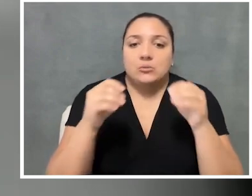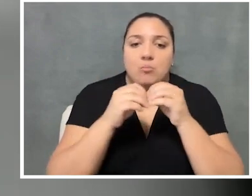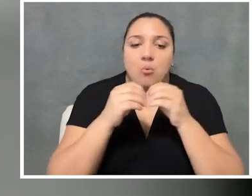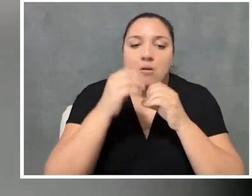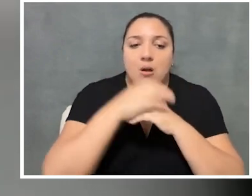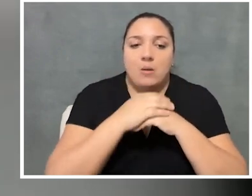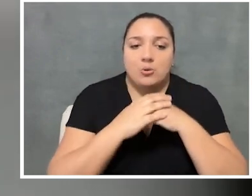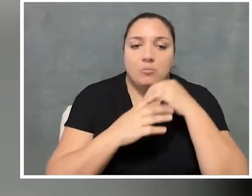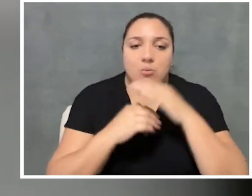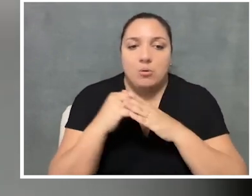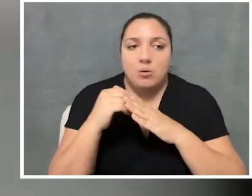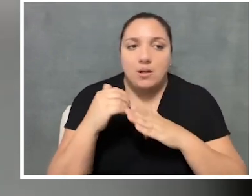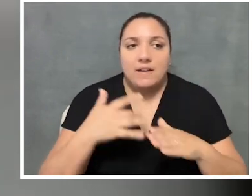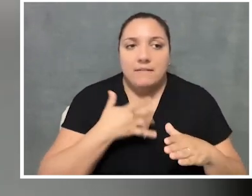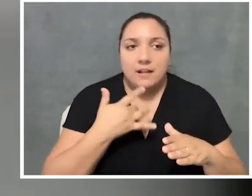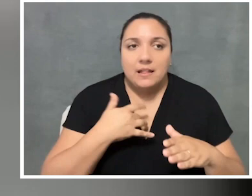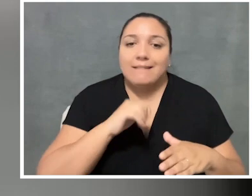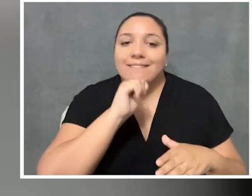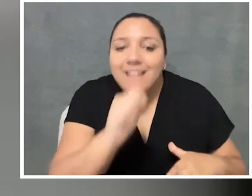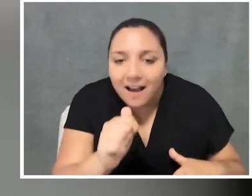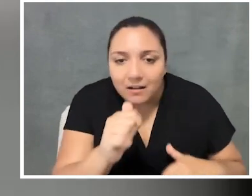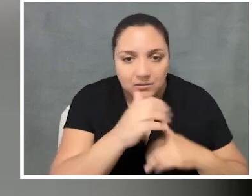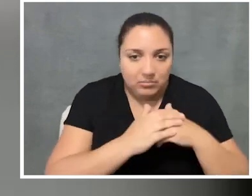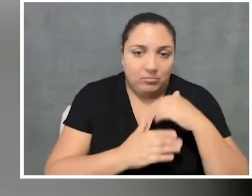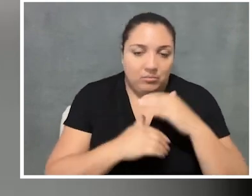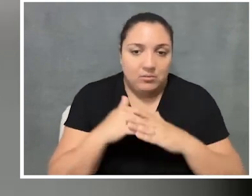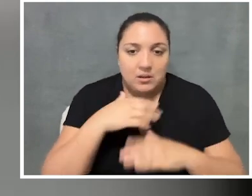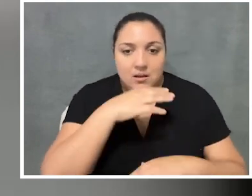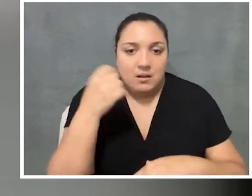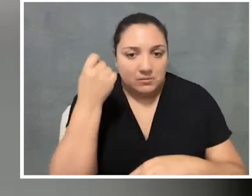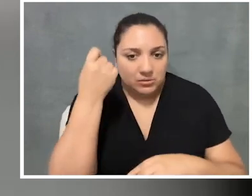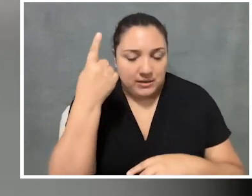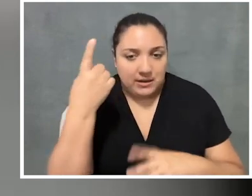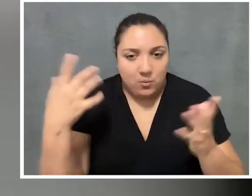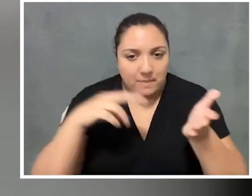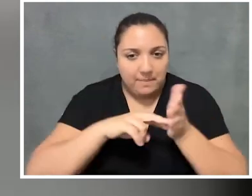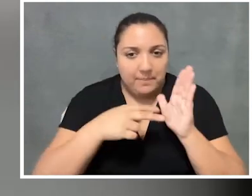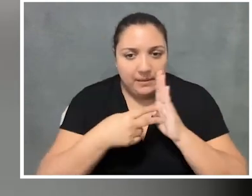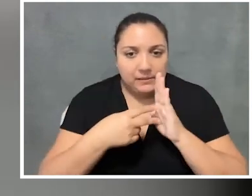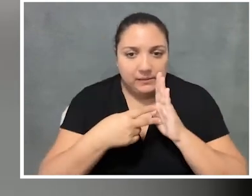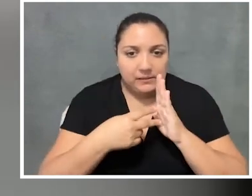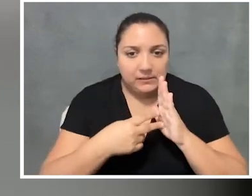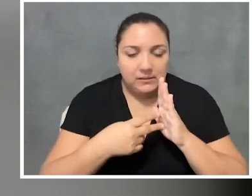get a little bit more comfortable with being uncomfortable and with understanding what it means